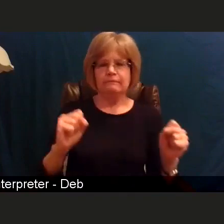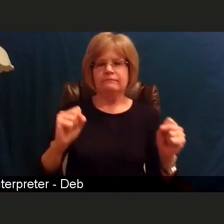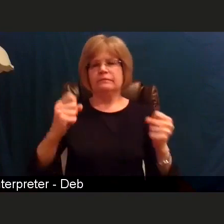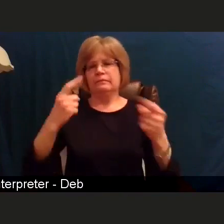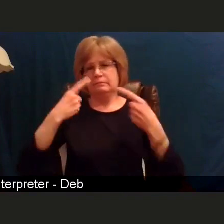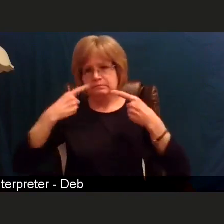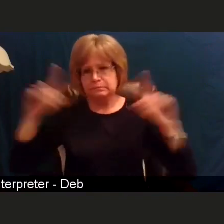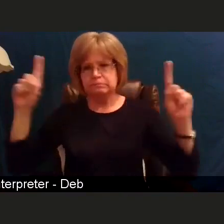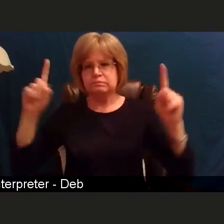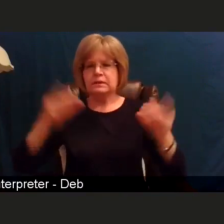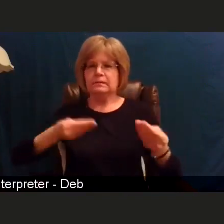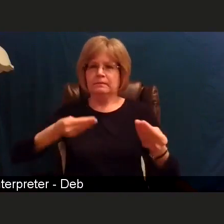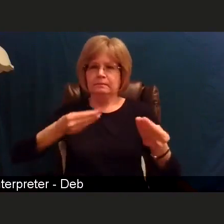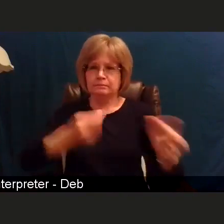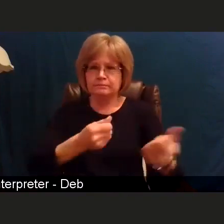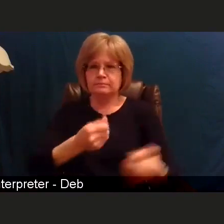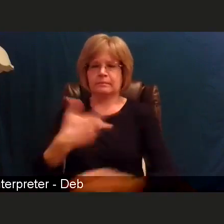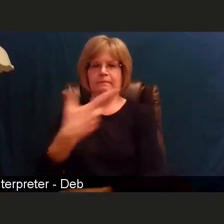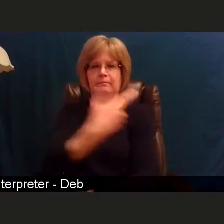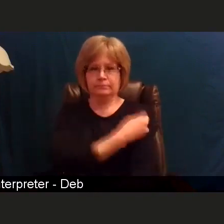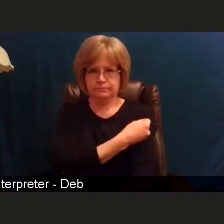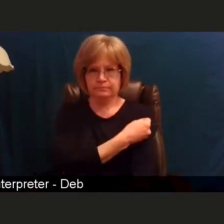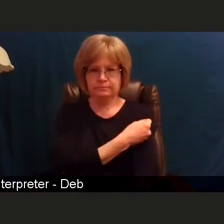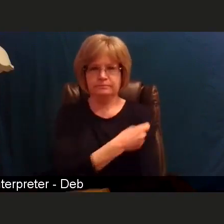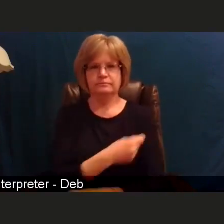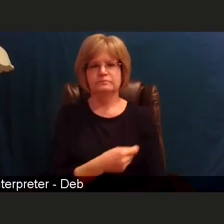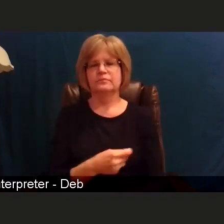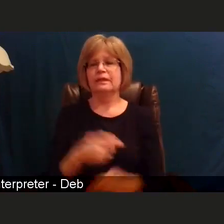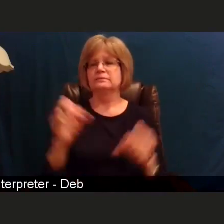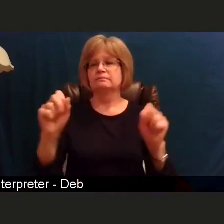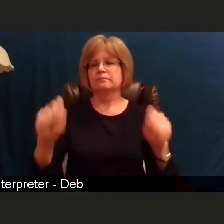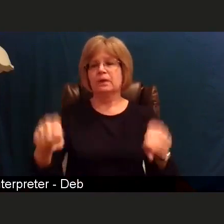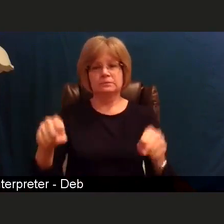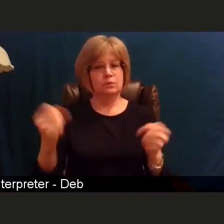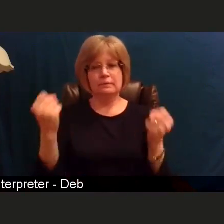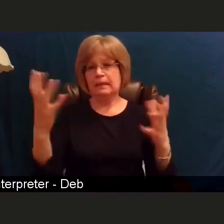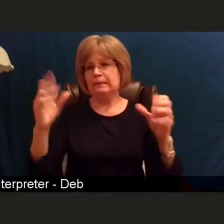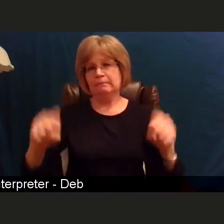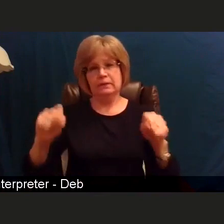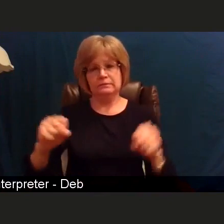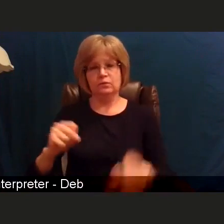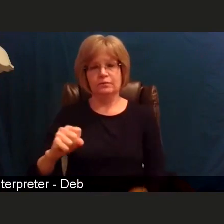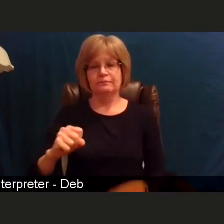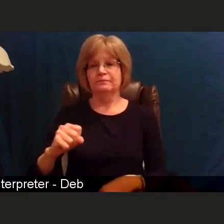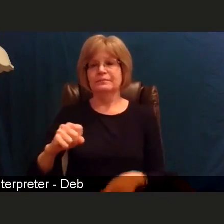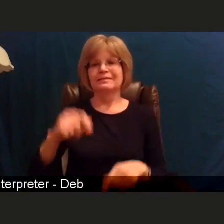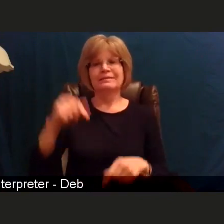that we can vaccinate. This is not just a Beebe thing though, I want you to recognize this.